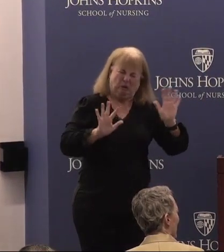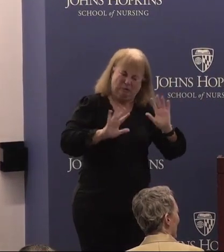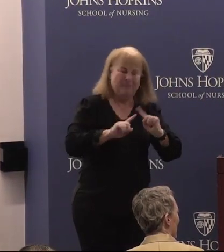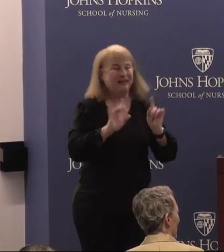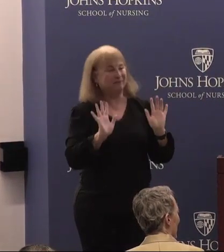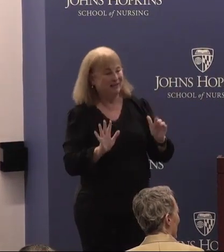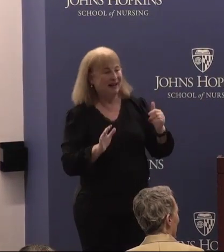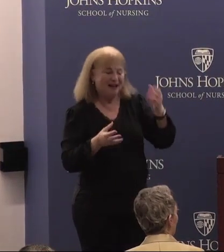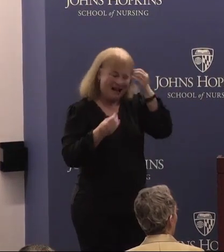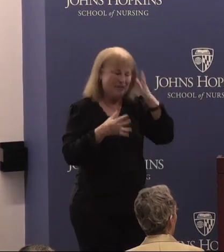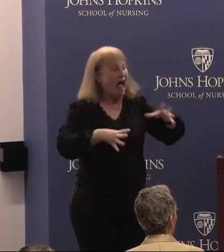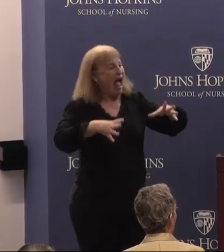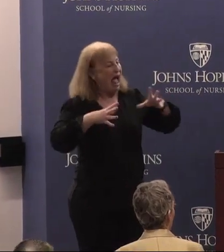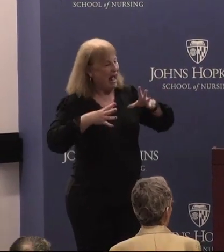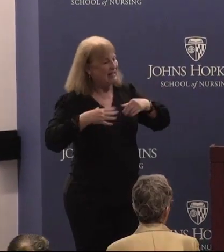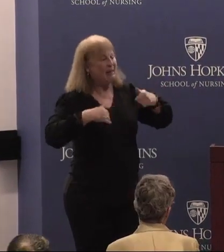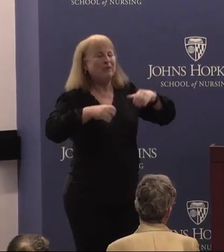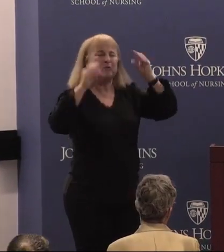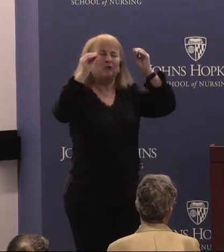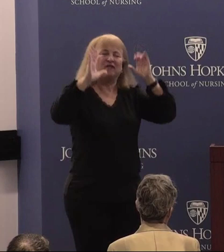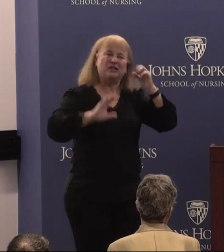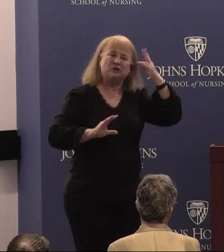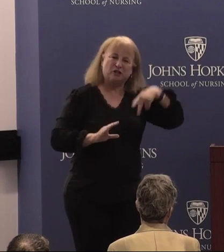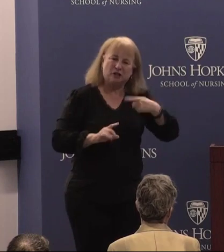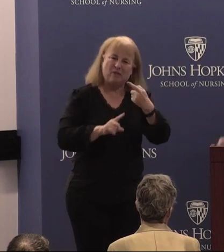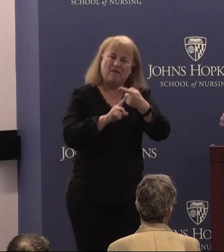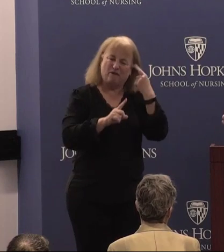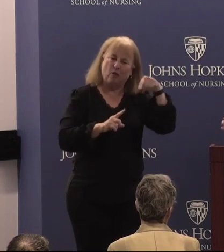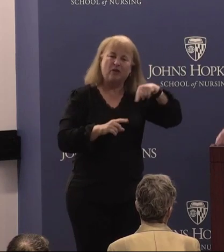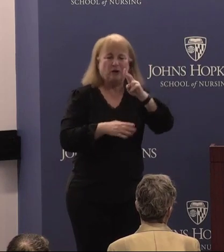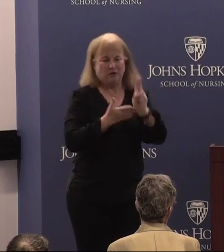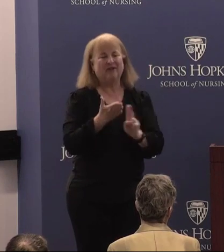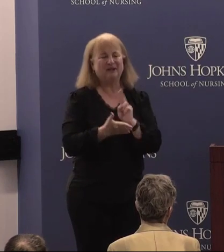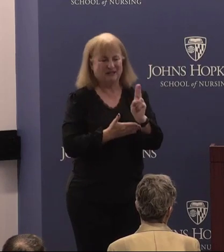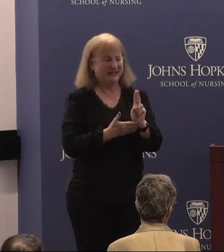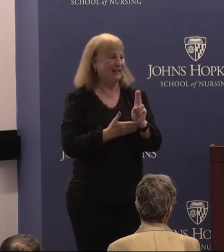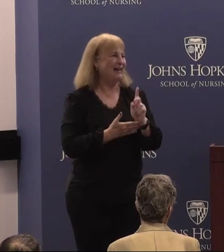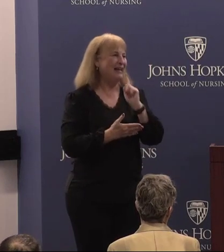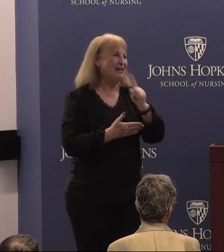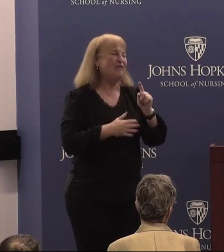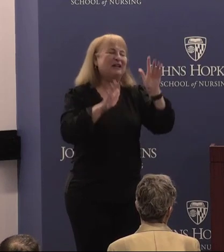am going to accept this professorship on behalf of the university. It's, uh, it's really wonderful,